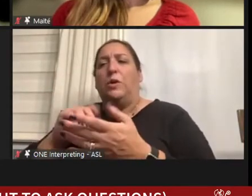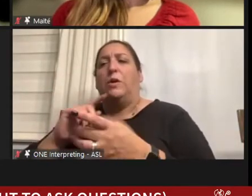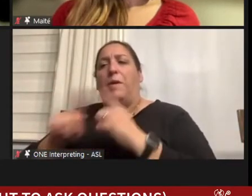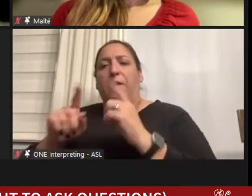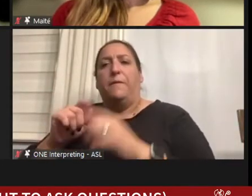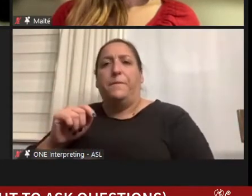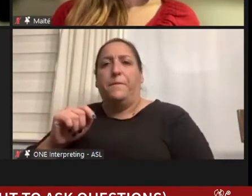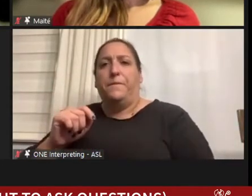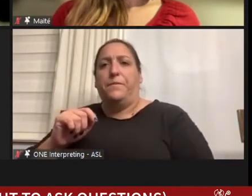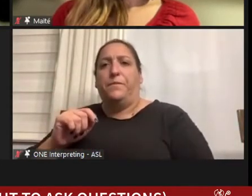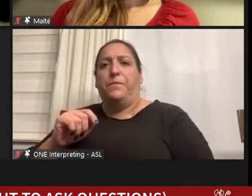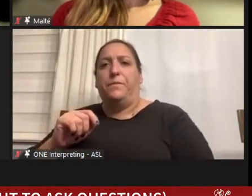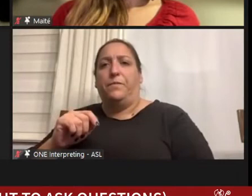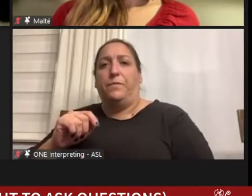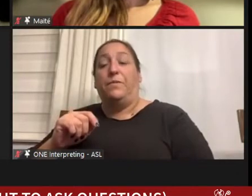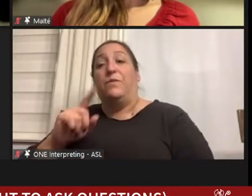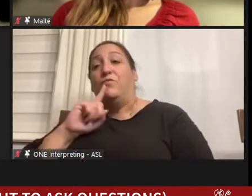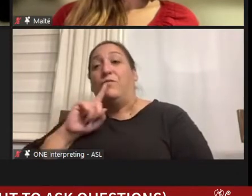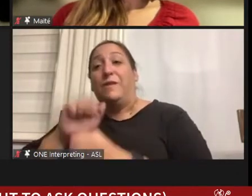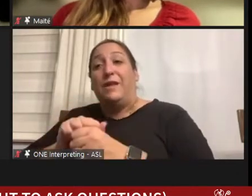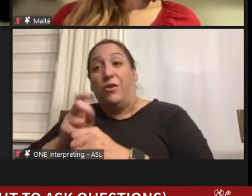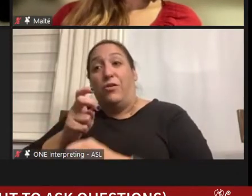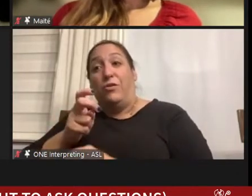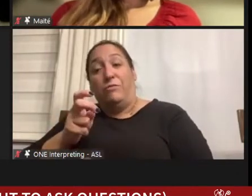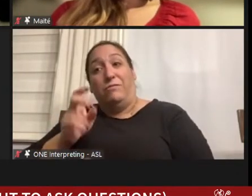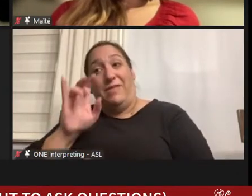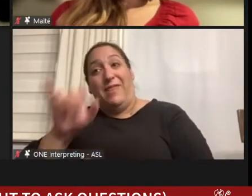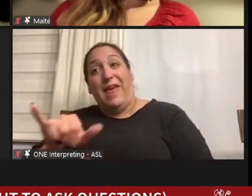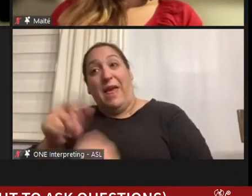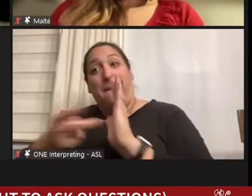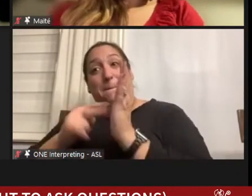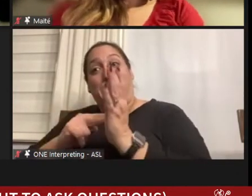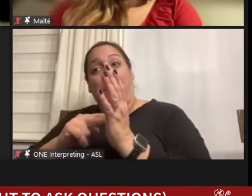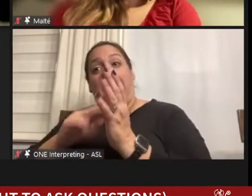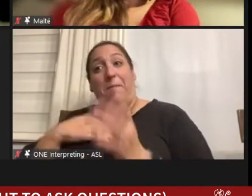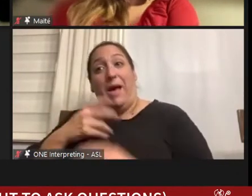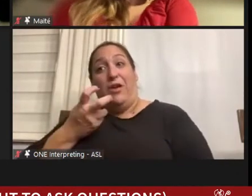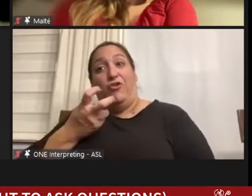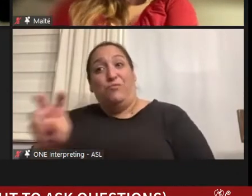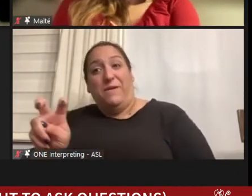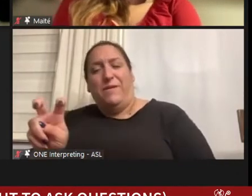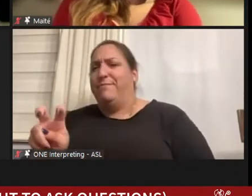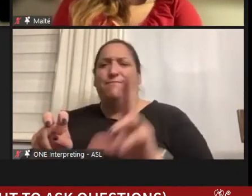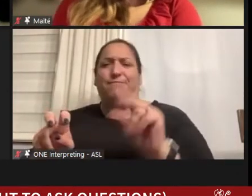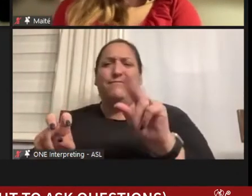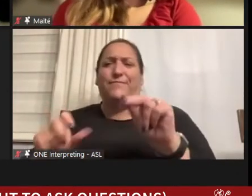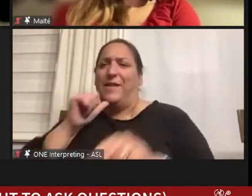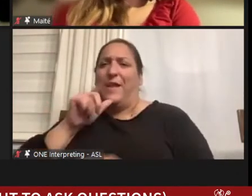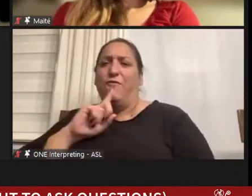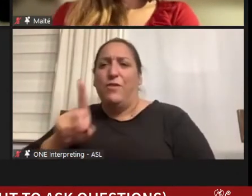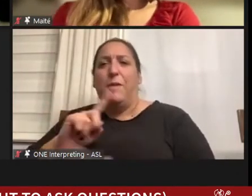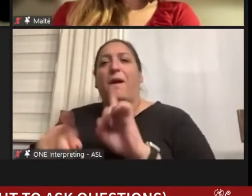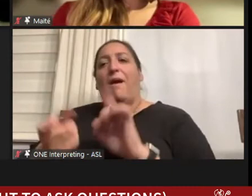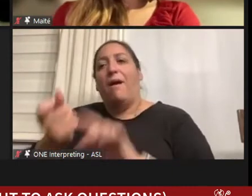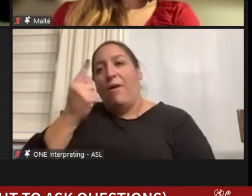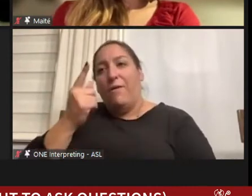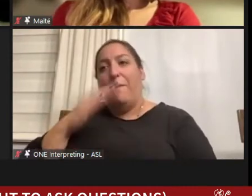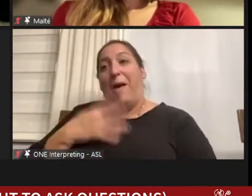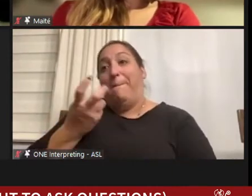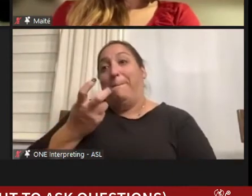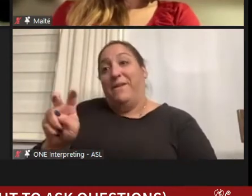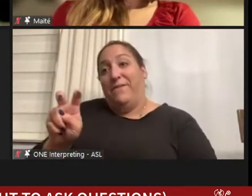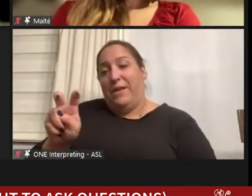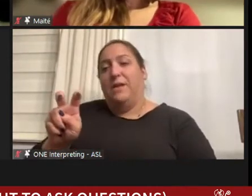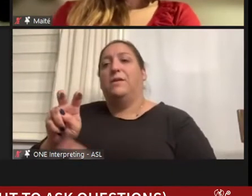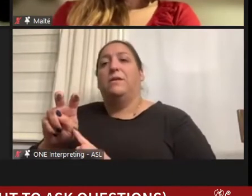And did it translate into my pivot? Not really. But my pivot is public health.